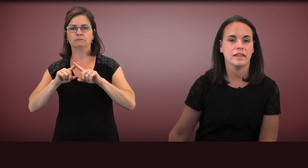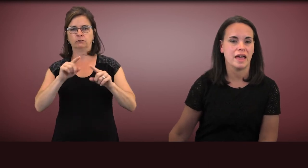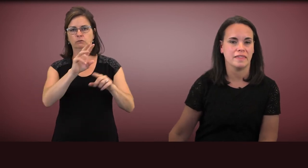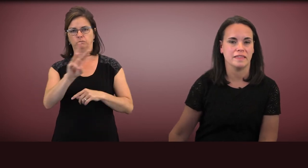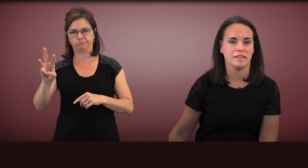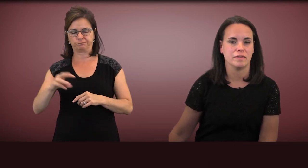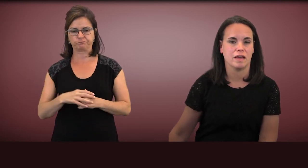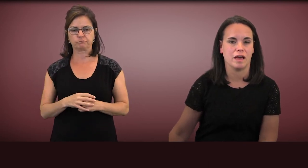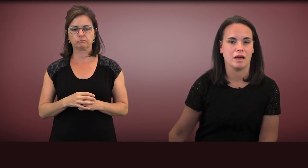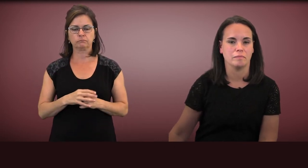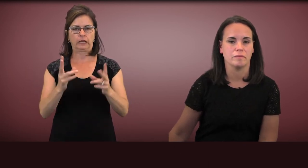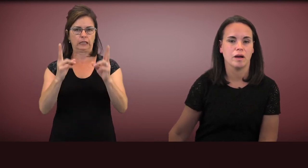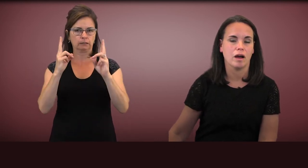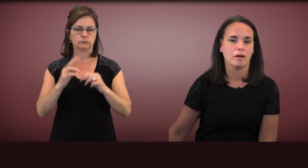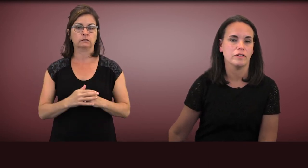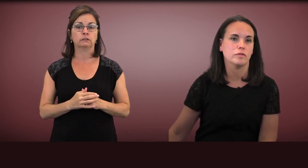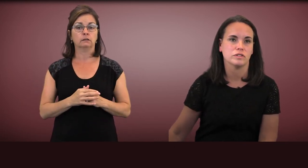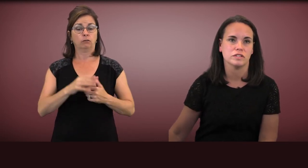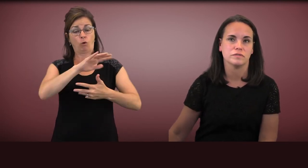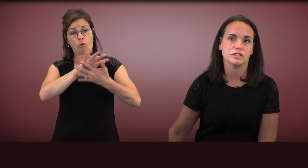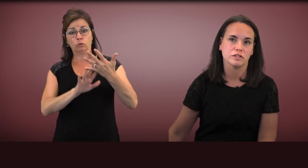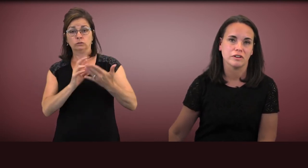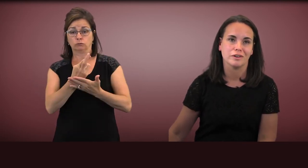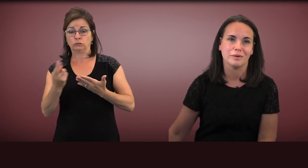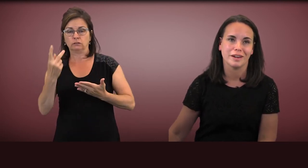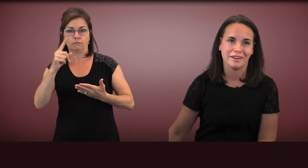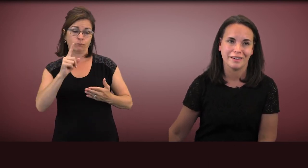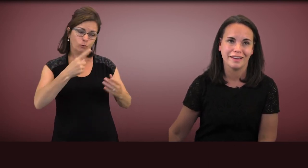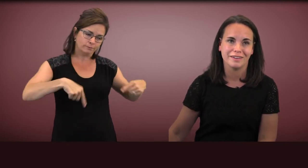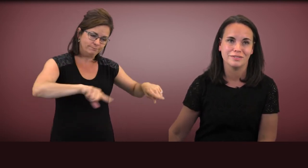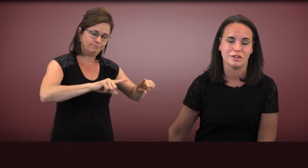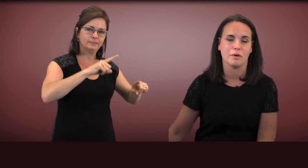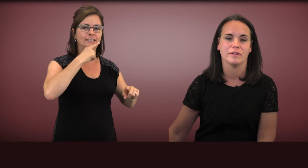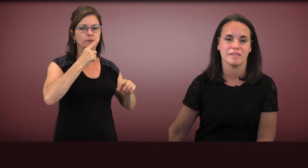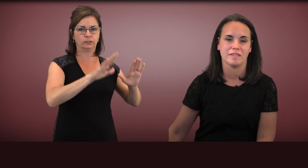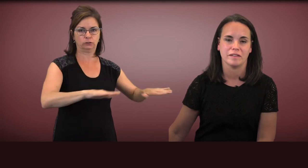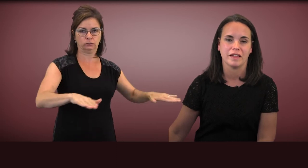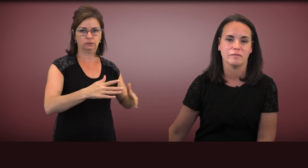Again these are resources for children, who are hearing, who don't necessarily have